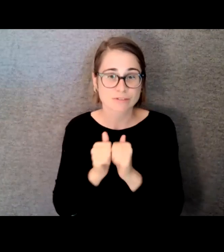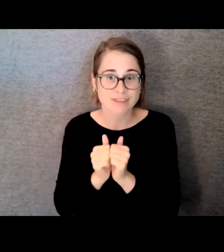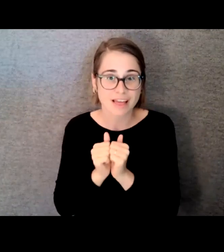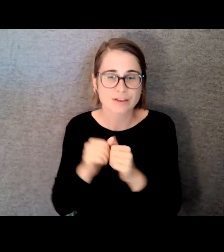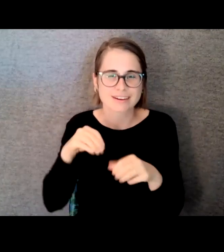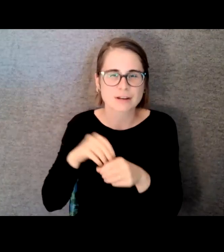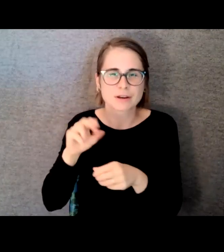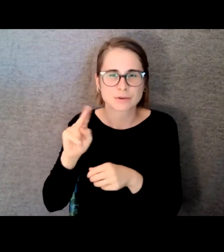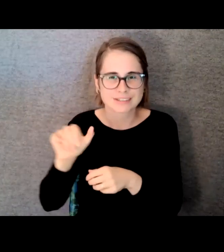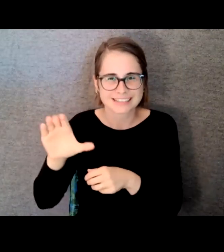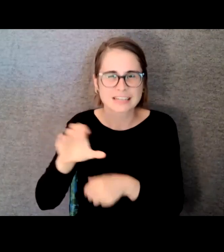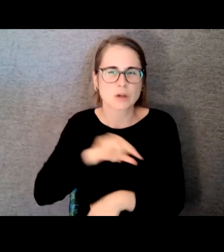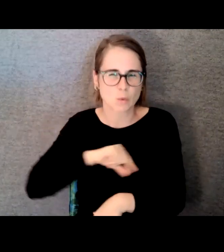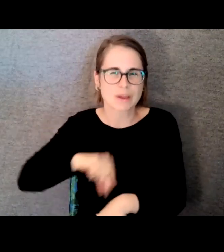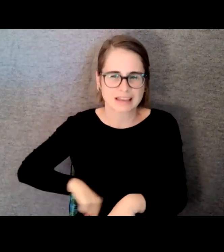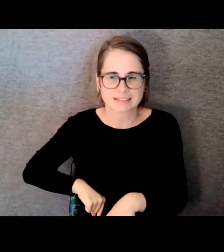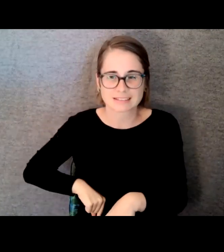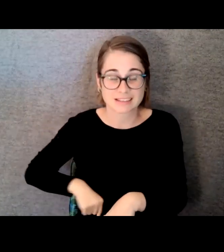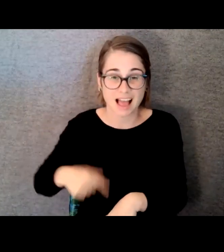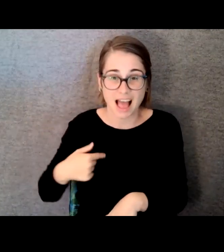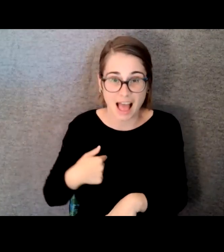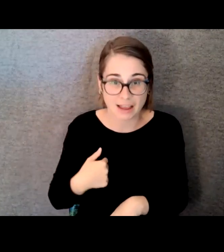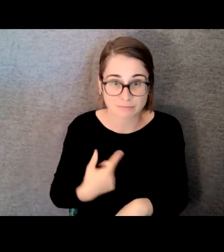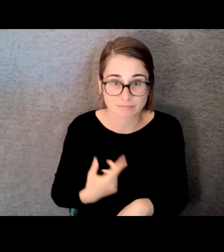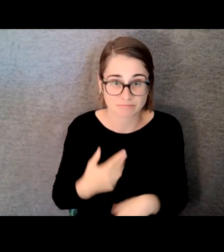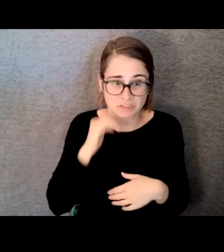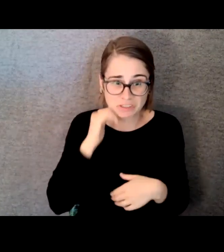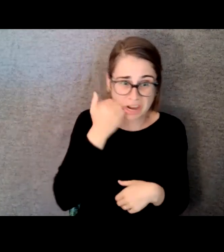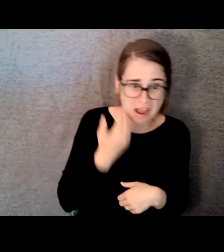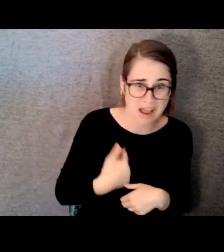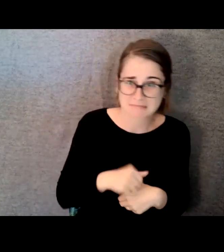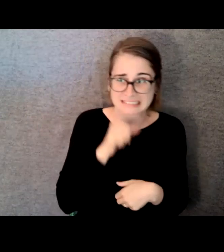for her. This went on for years. Like I said, almost four or five years and finally she